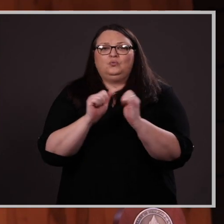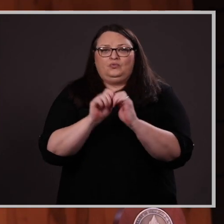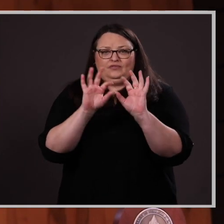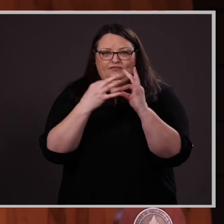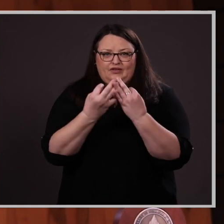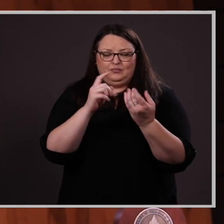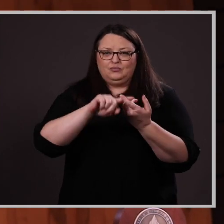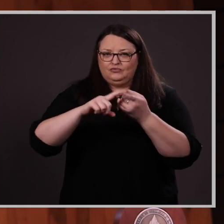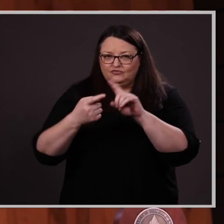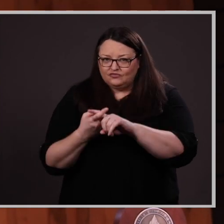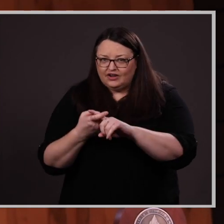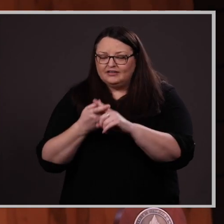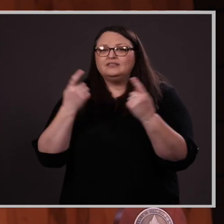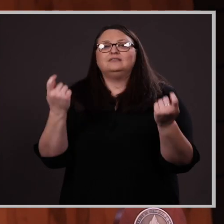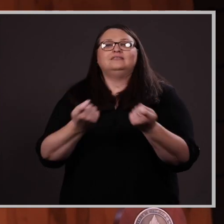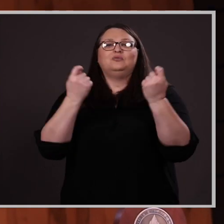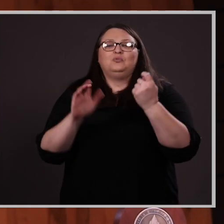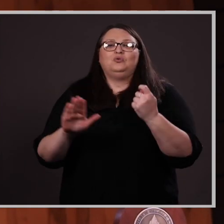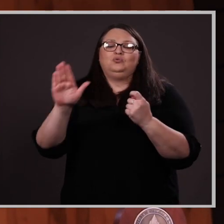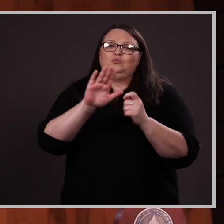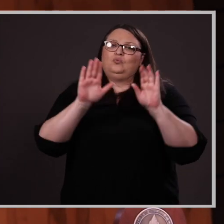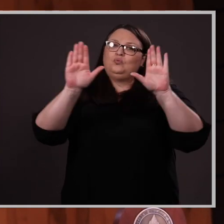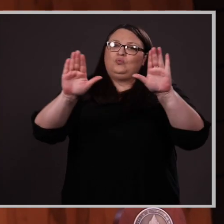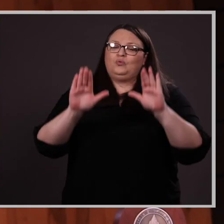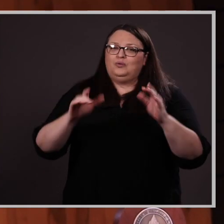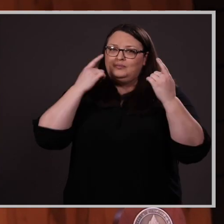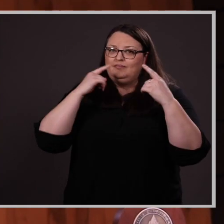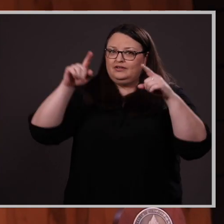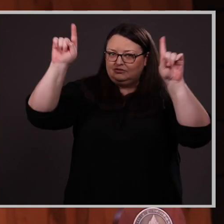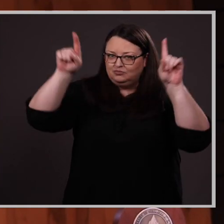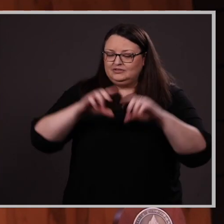and friends, in celebrating your incredible accomplishments.